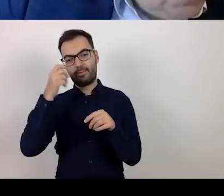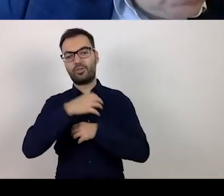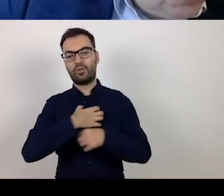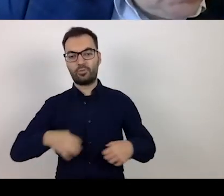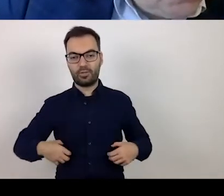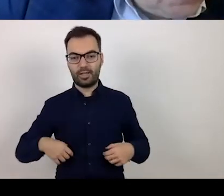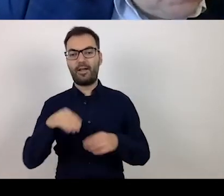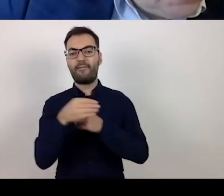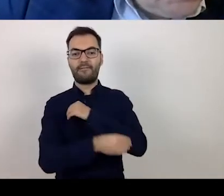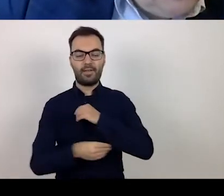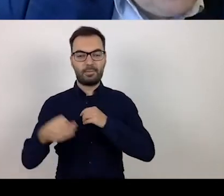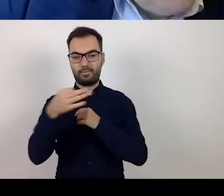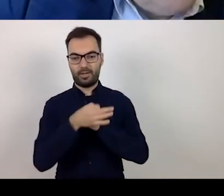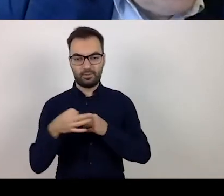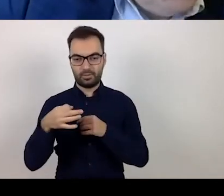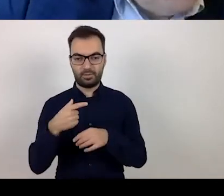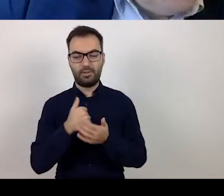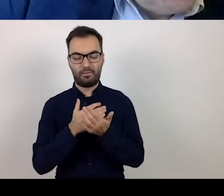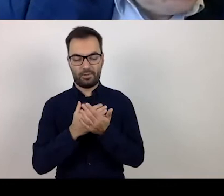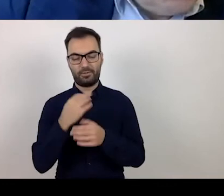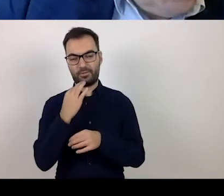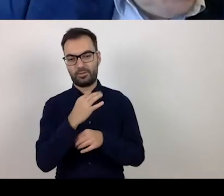in the operational programme of the Warmińsko-Mazurskie.